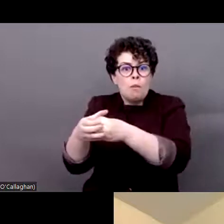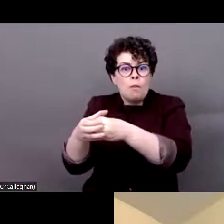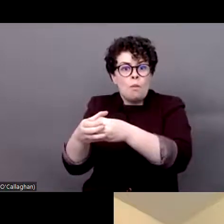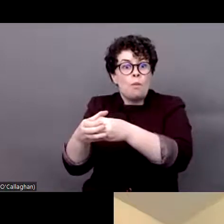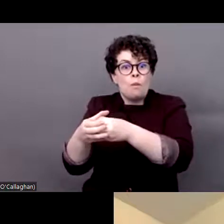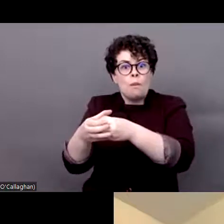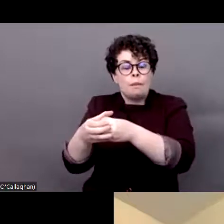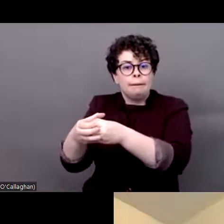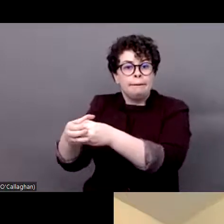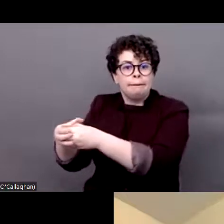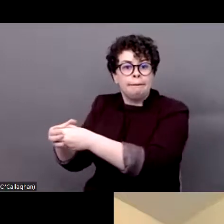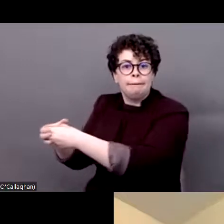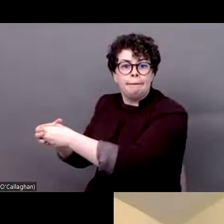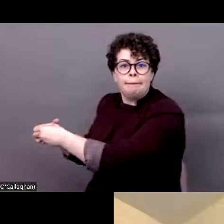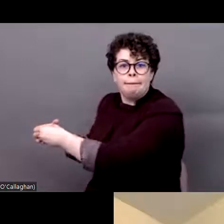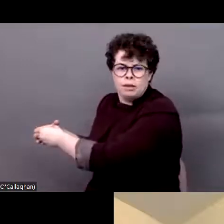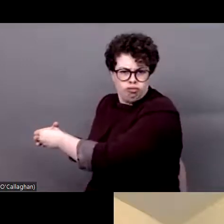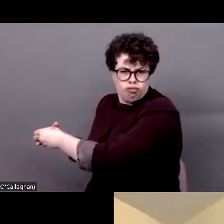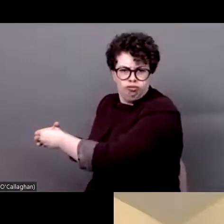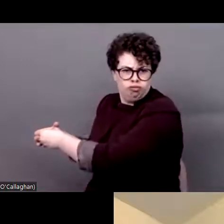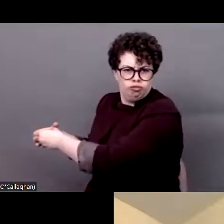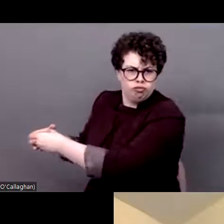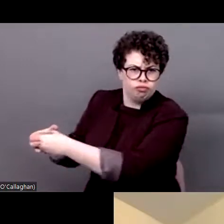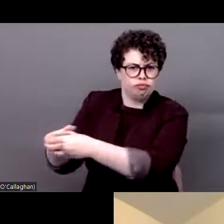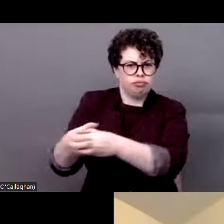recovery efforts, building new partnerships to meet